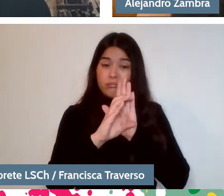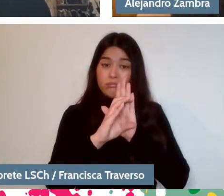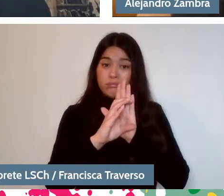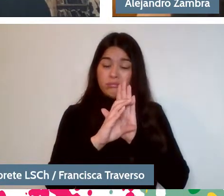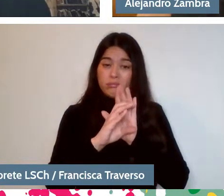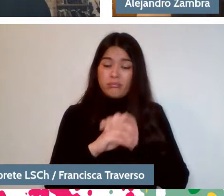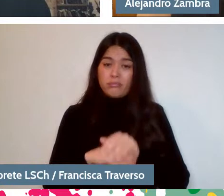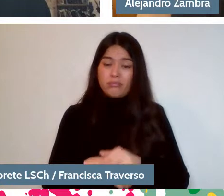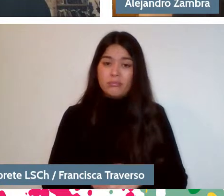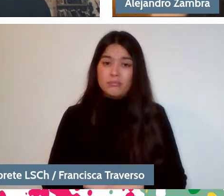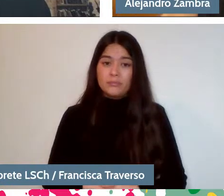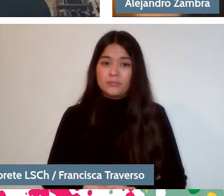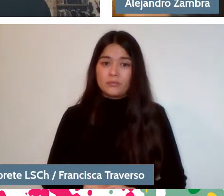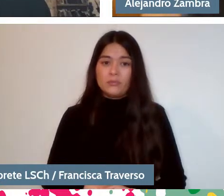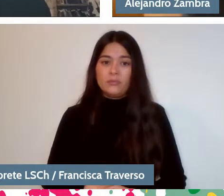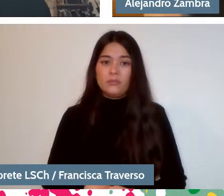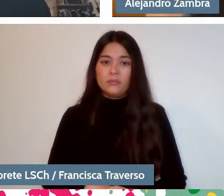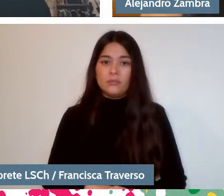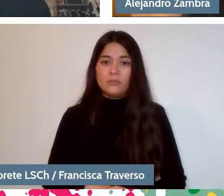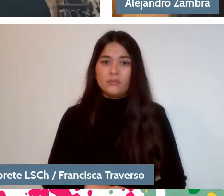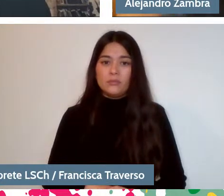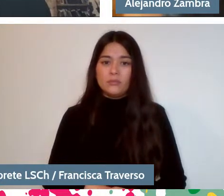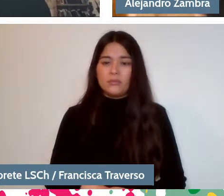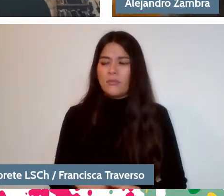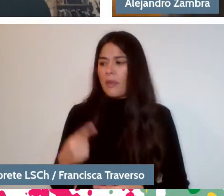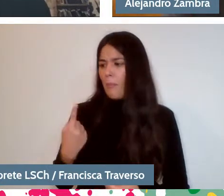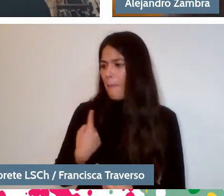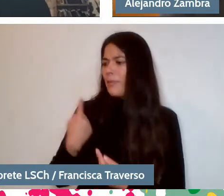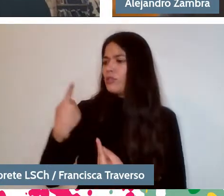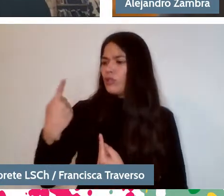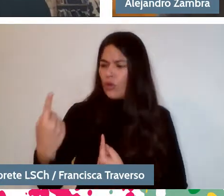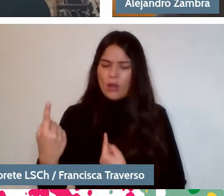In person to person. I have the chance now